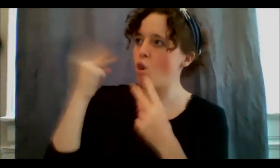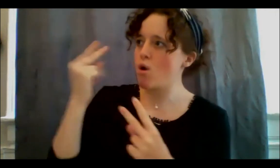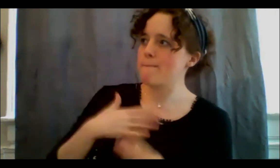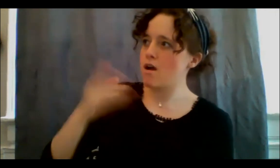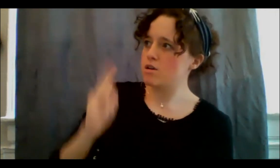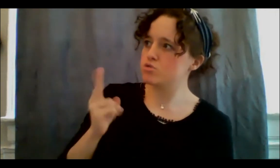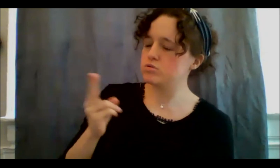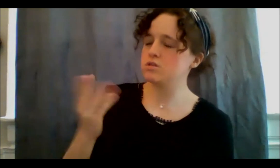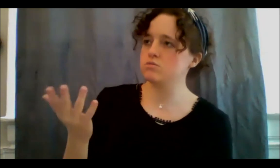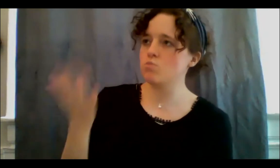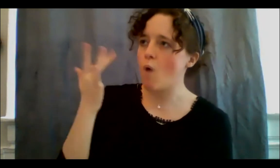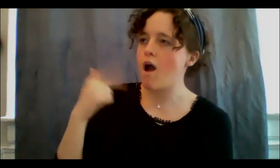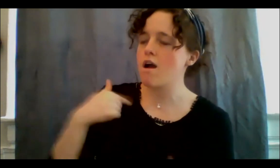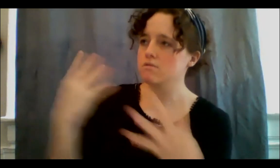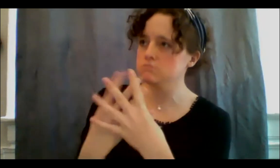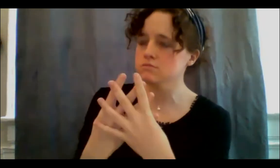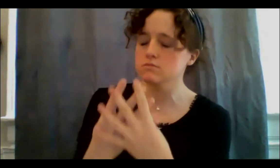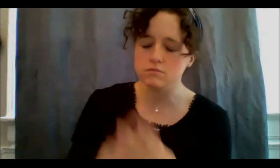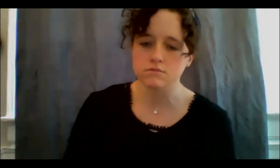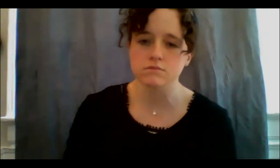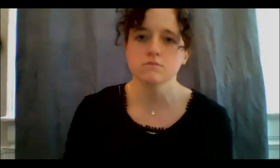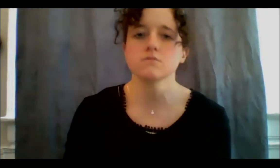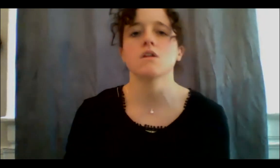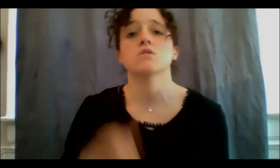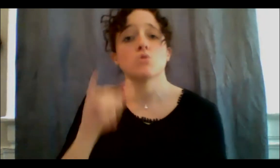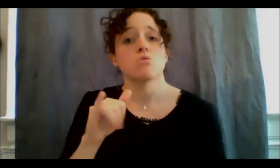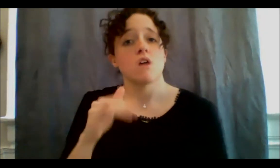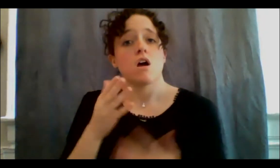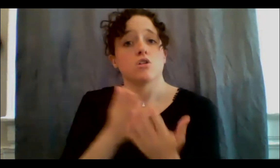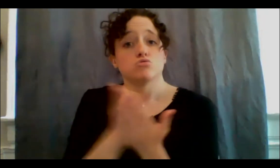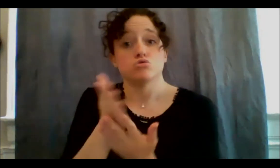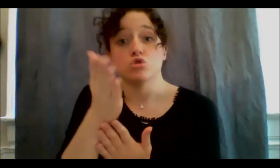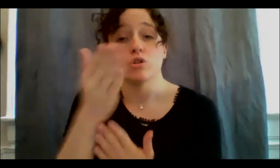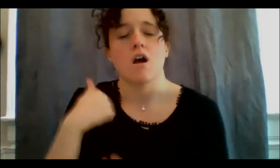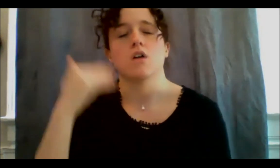knew I needed spiritual guidance and I needed a lot of mental health support,